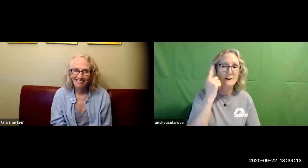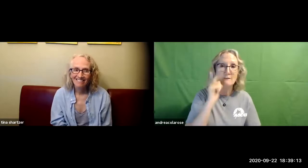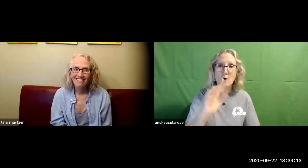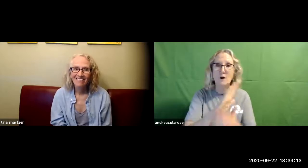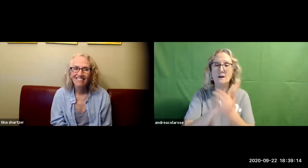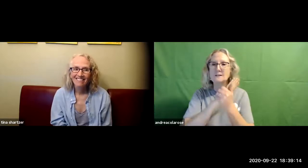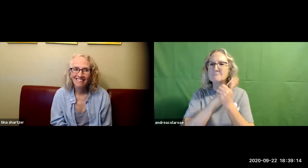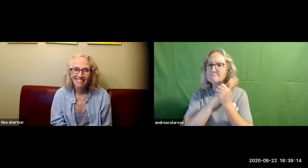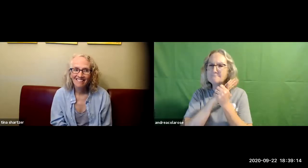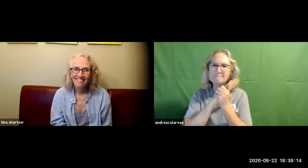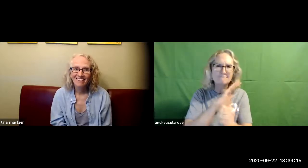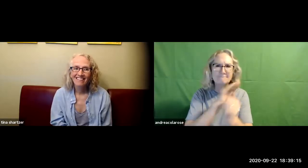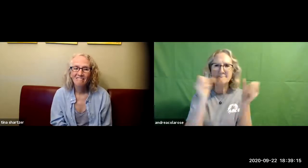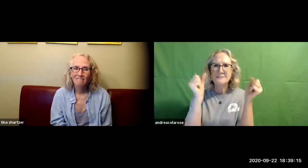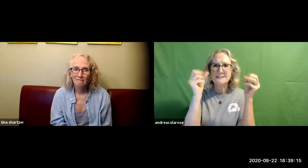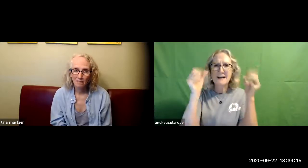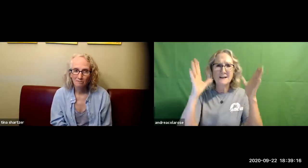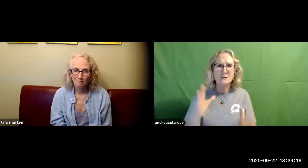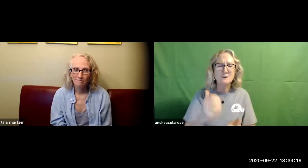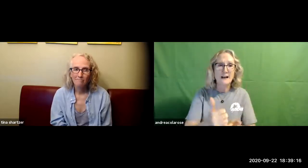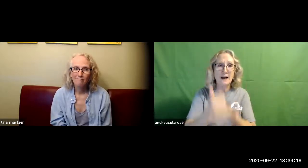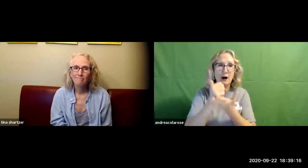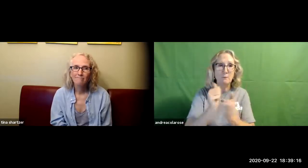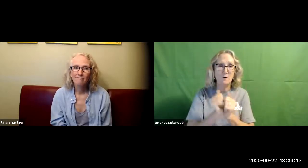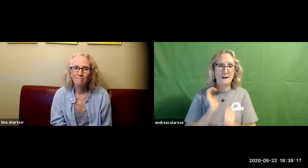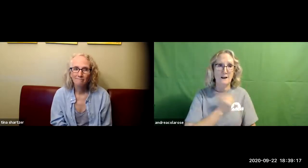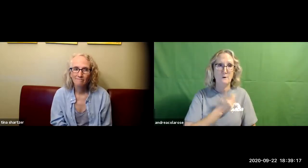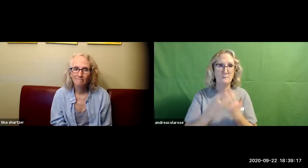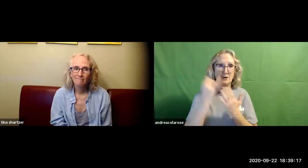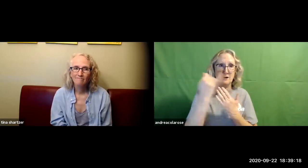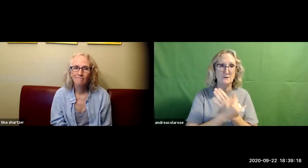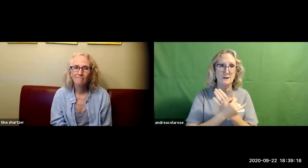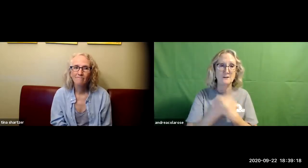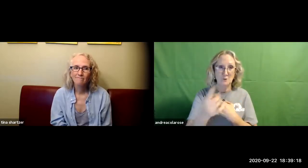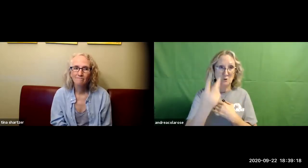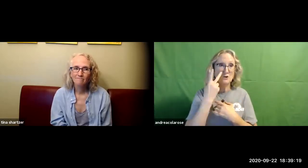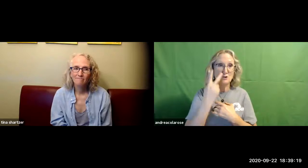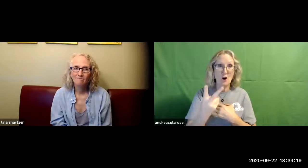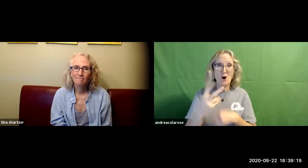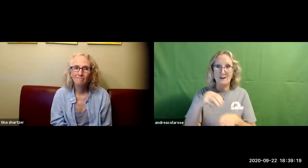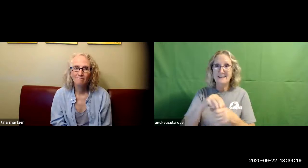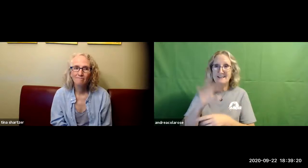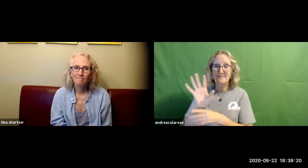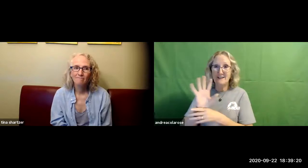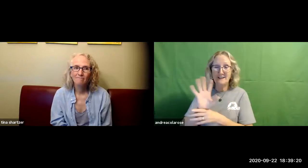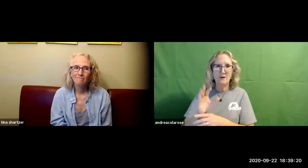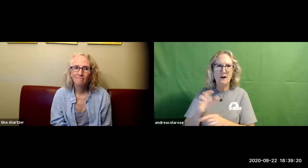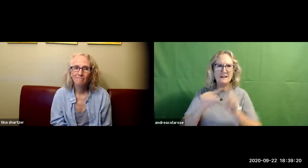now we are very serious we're searching for talented signers to help us with our